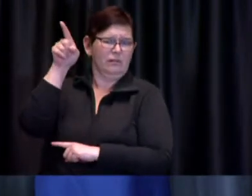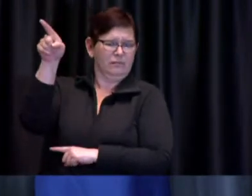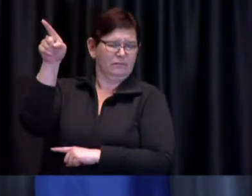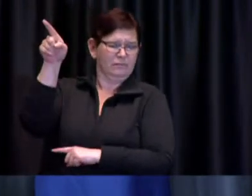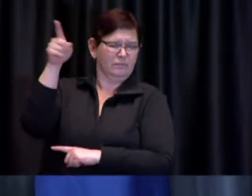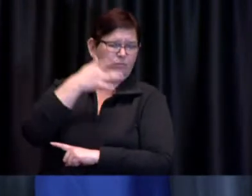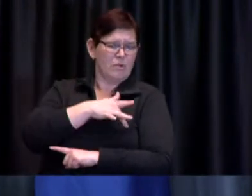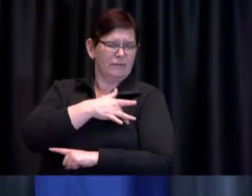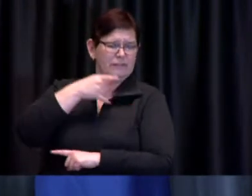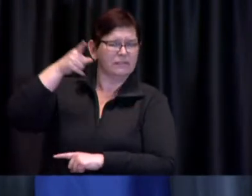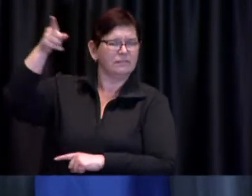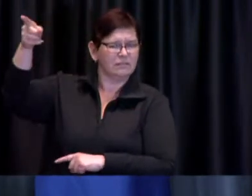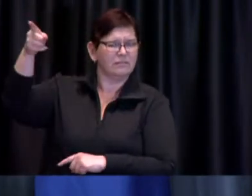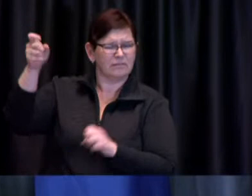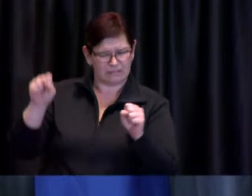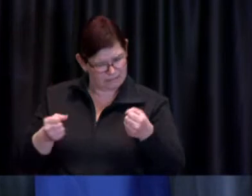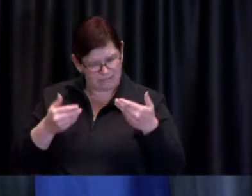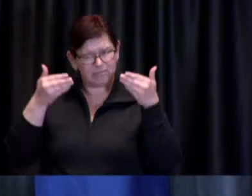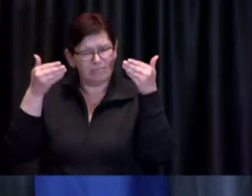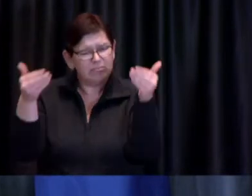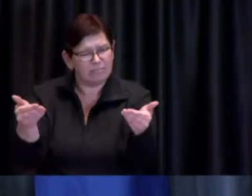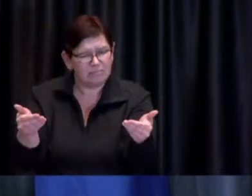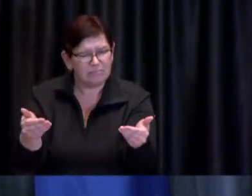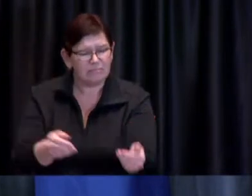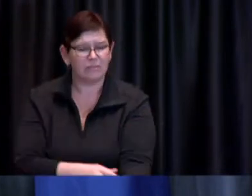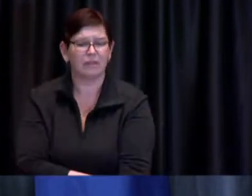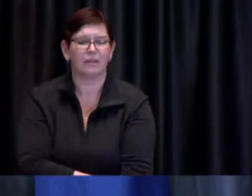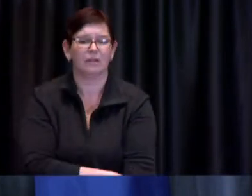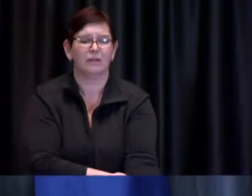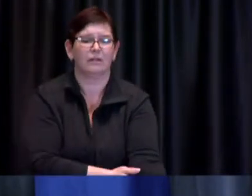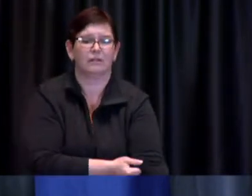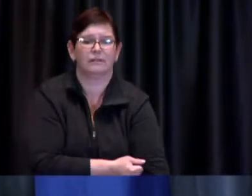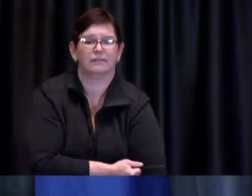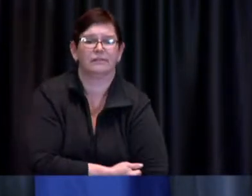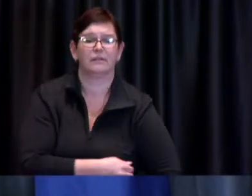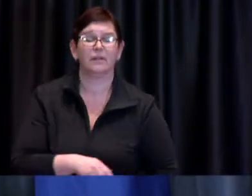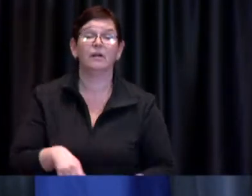we know that those who are aged 55 years of age and older